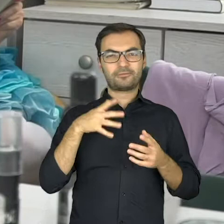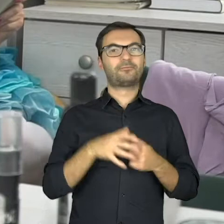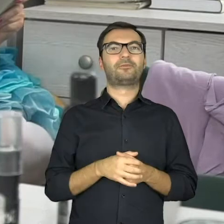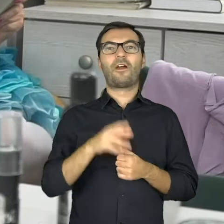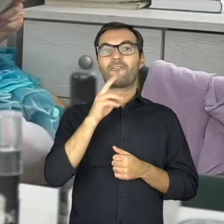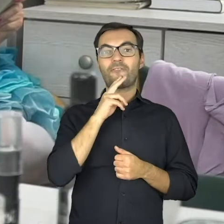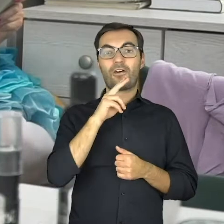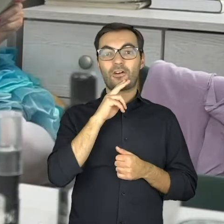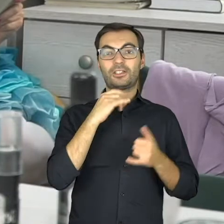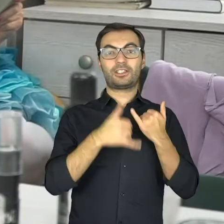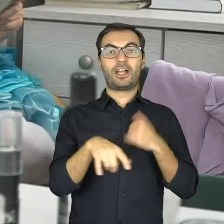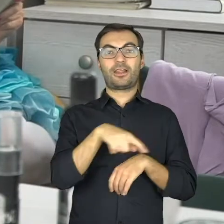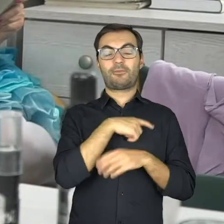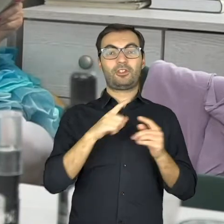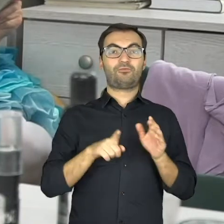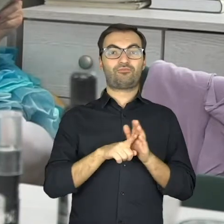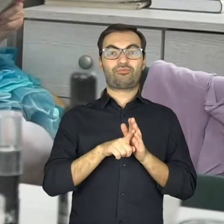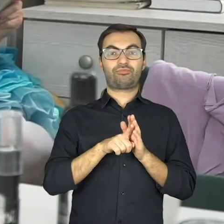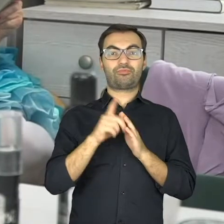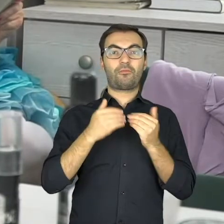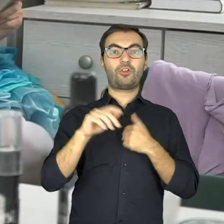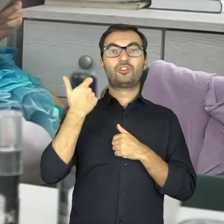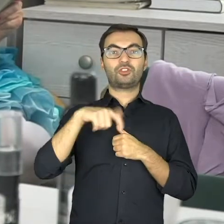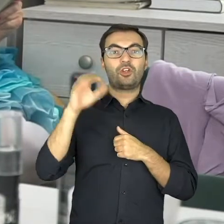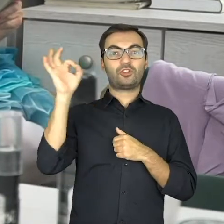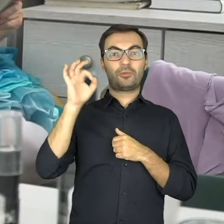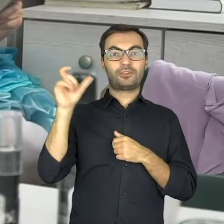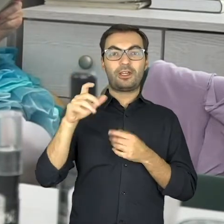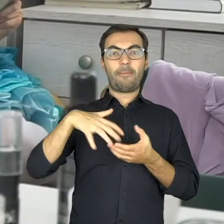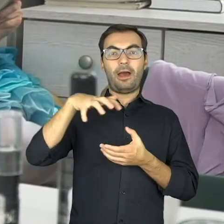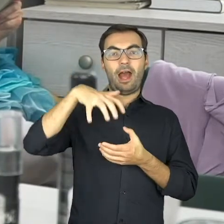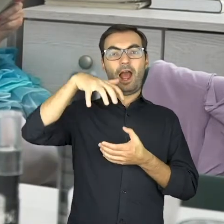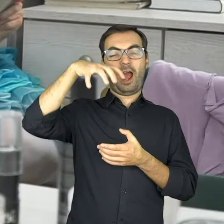When the temperature rises above 100 degrees centigrade,